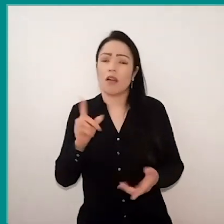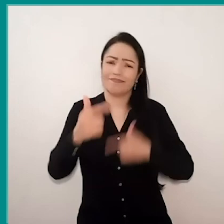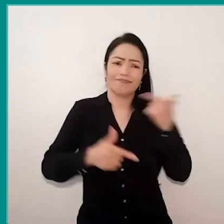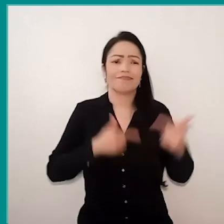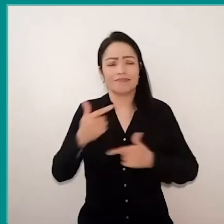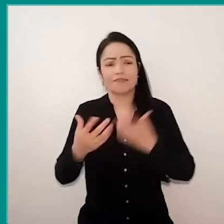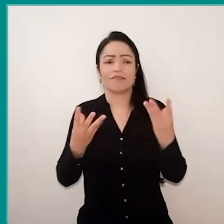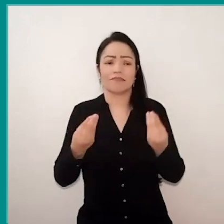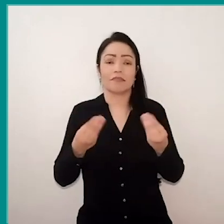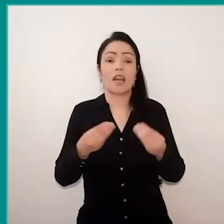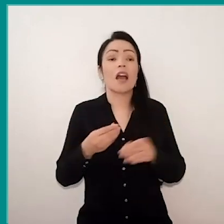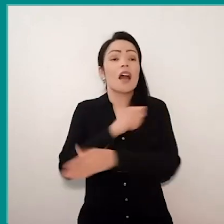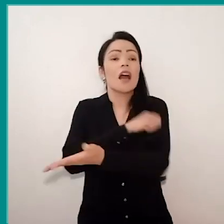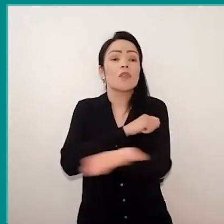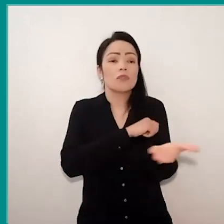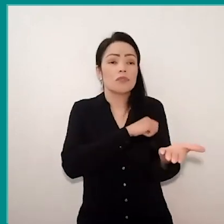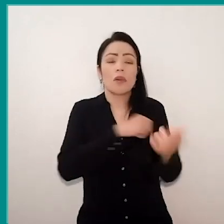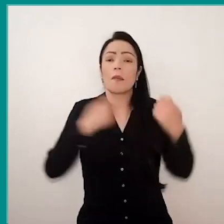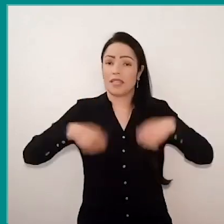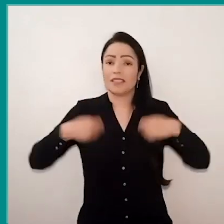who are depending on autonomy to be able to study.